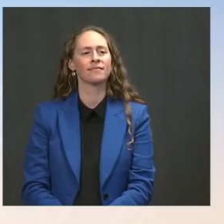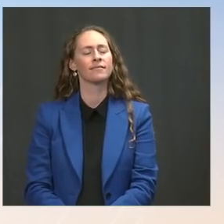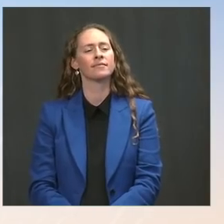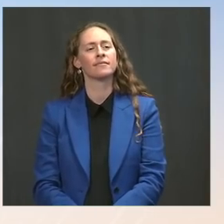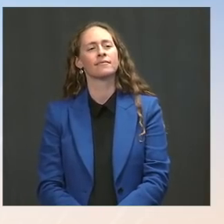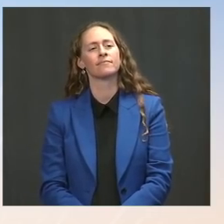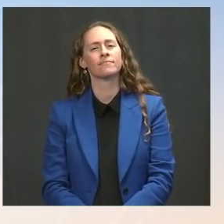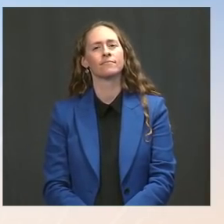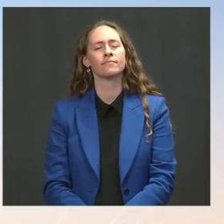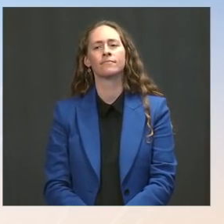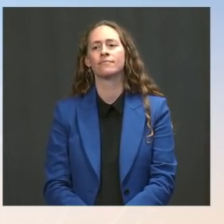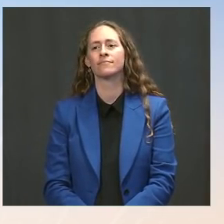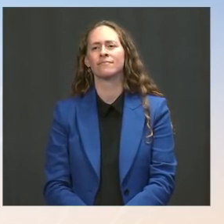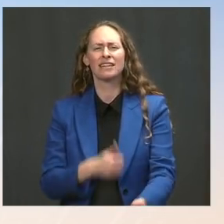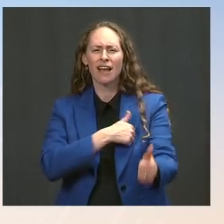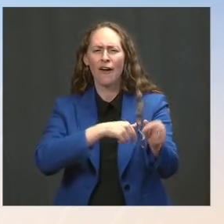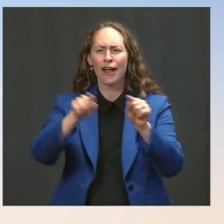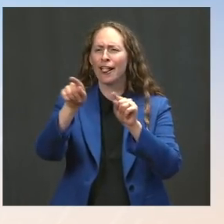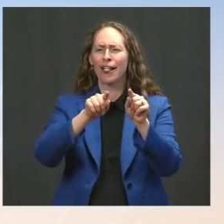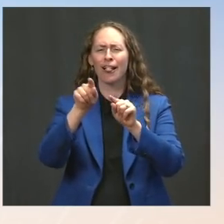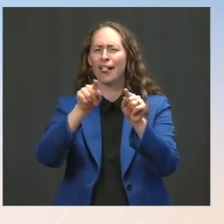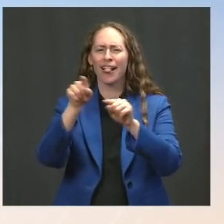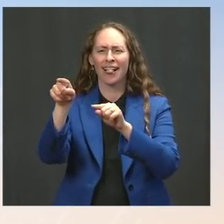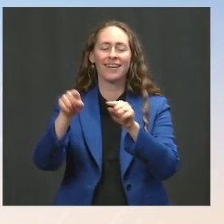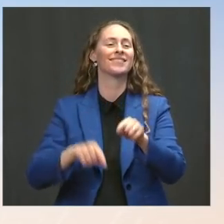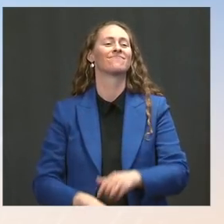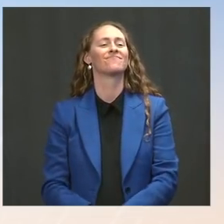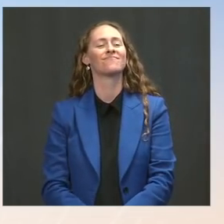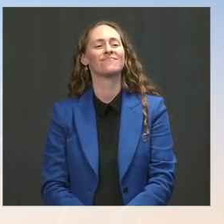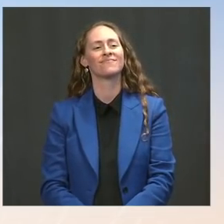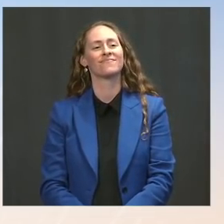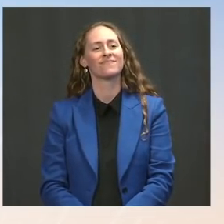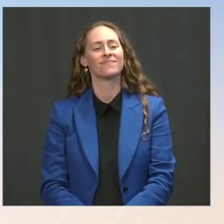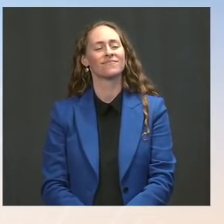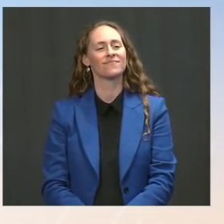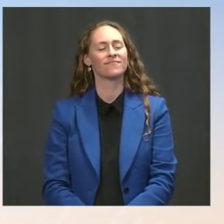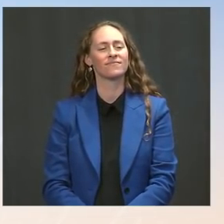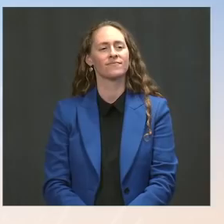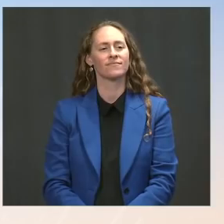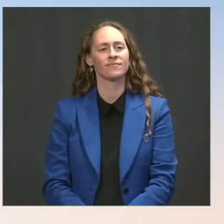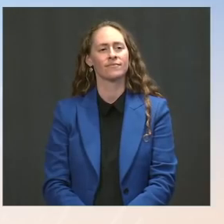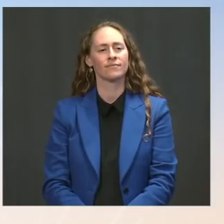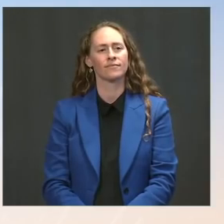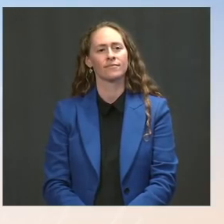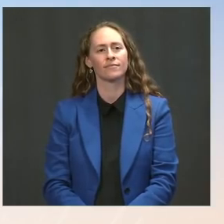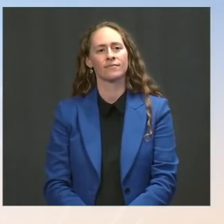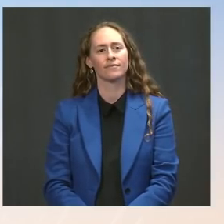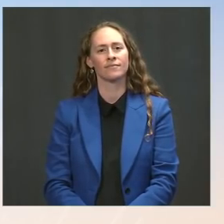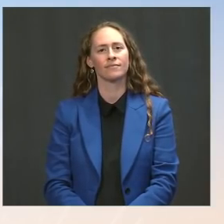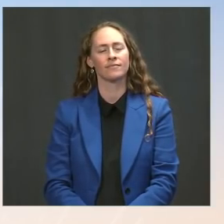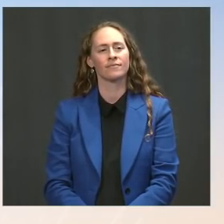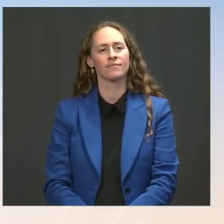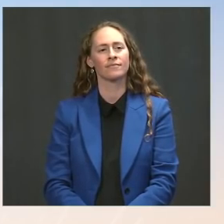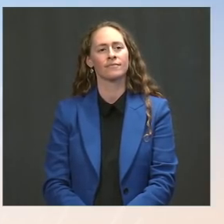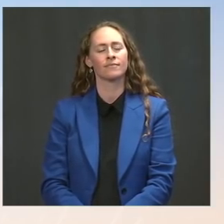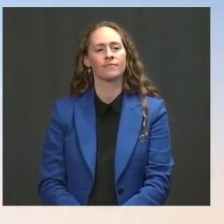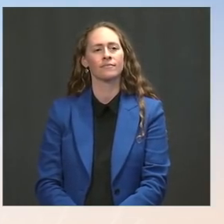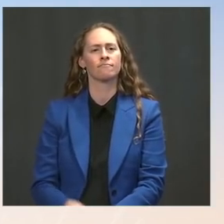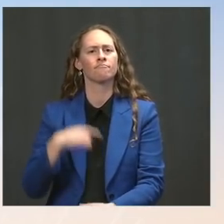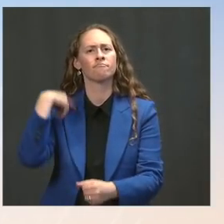I was going right here, to Nadia. Go ahead. The Press: Thank you, Jen. On Iraq, a senior White House official said that this Strategic Dialogue with Iraq